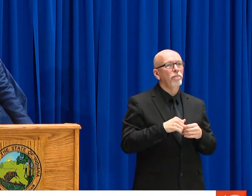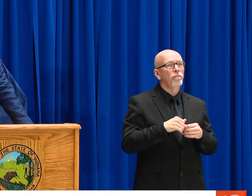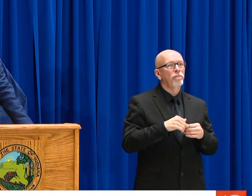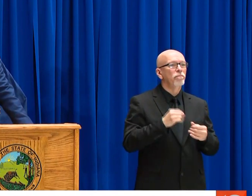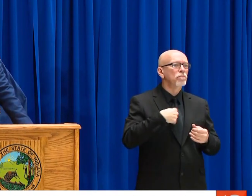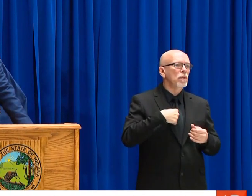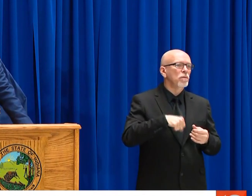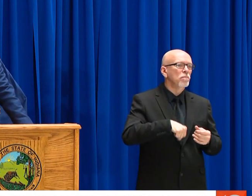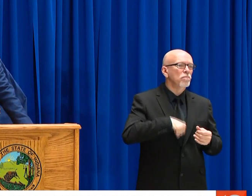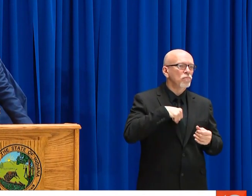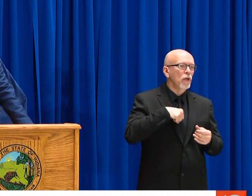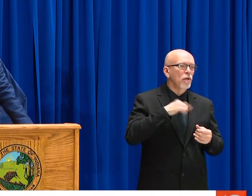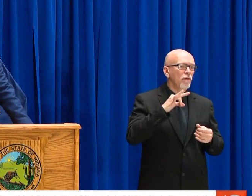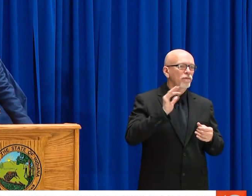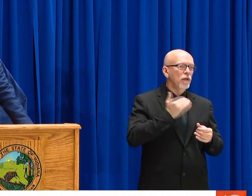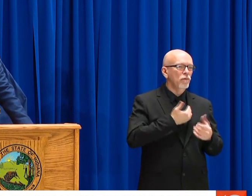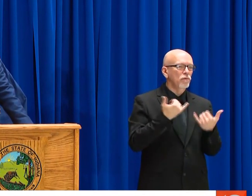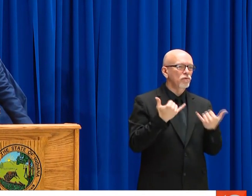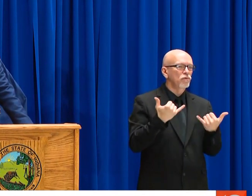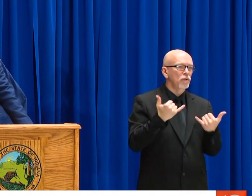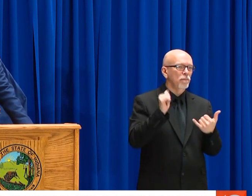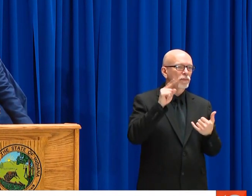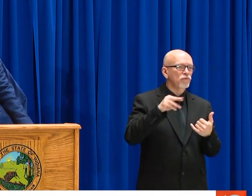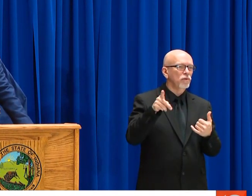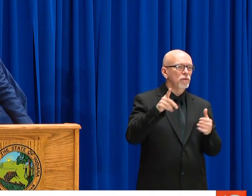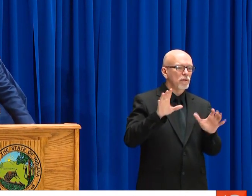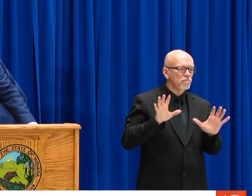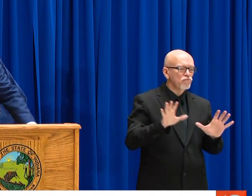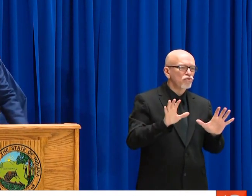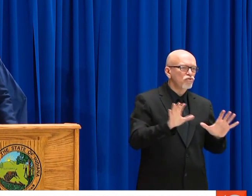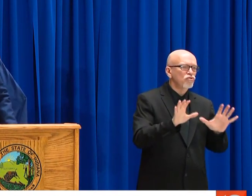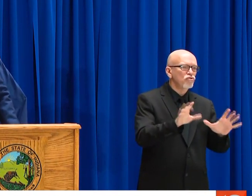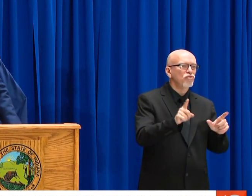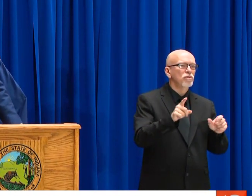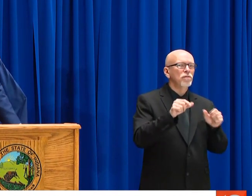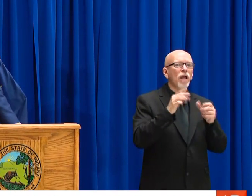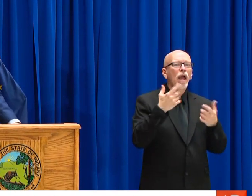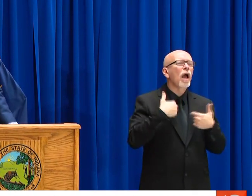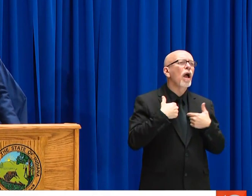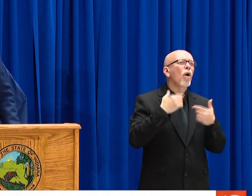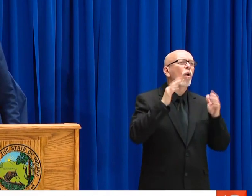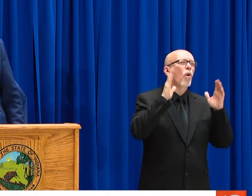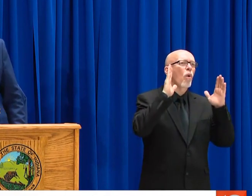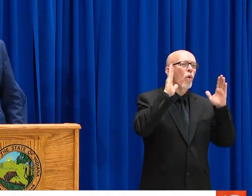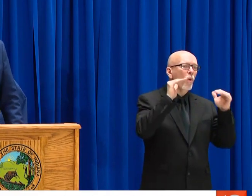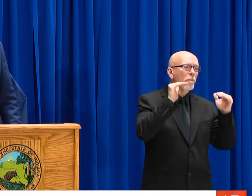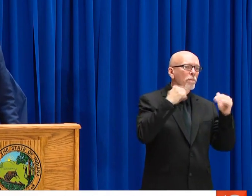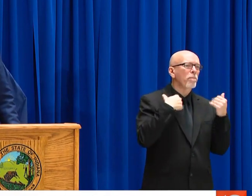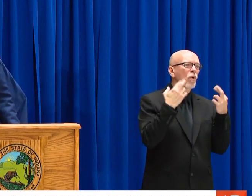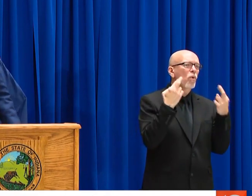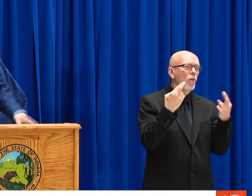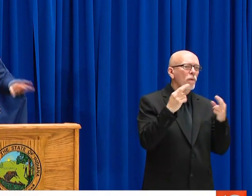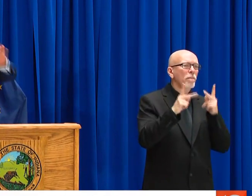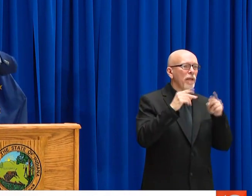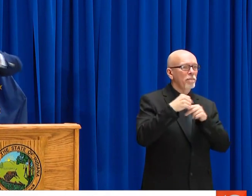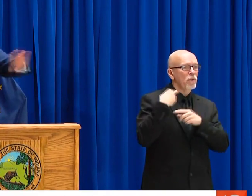RIGHT NOW. AND I'M HOPEFUL AND -- AND PROUD OF OUR CONGRESSIONAL DELEGATION,